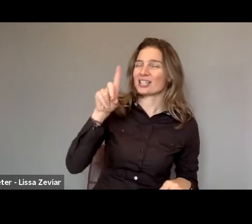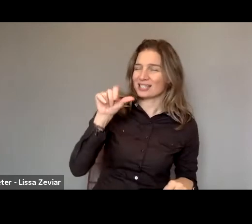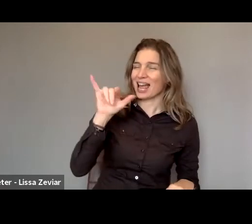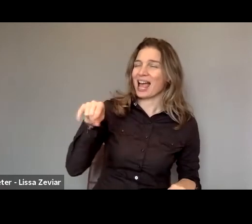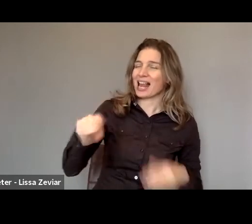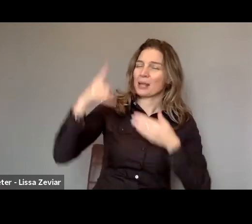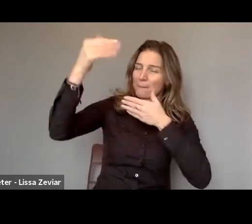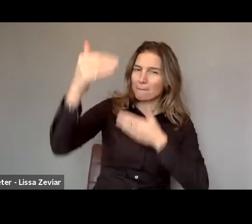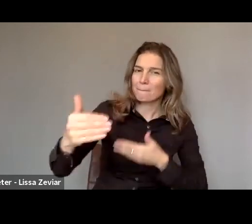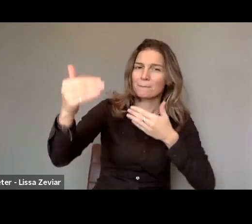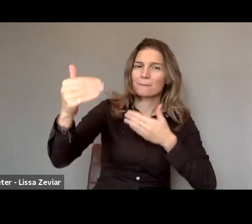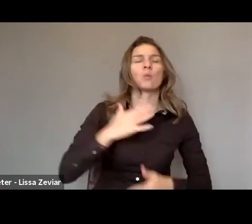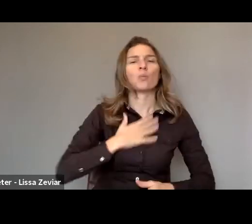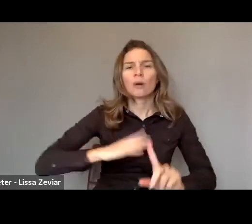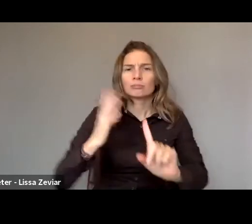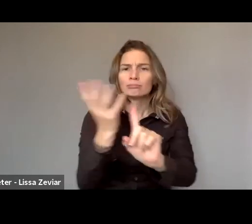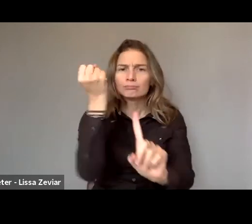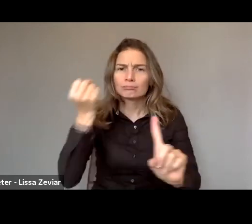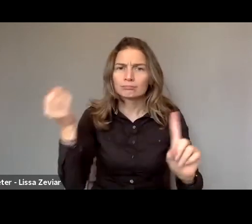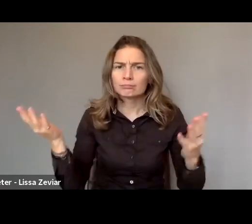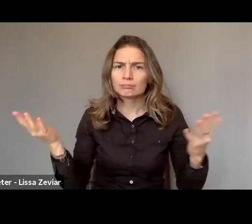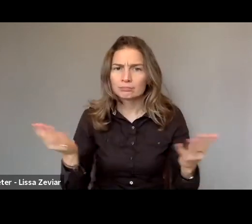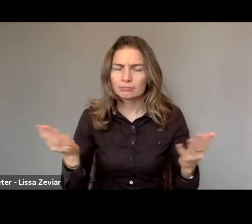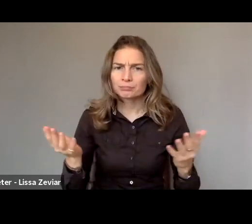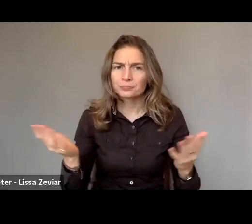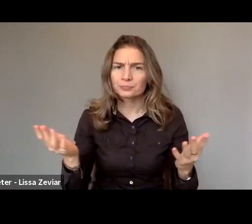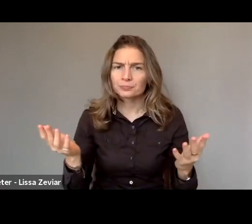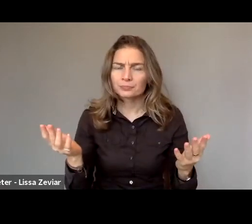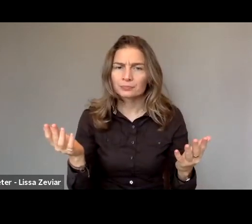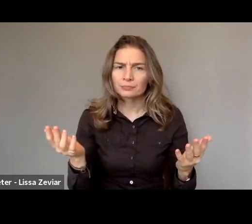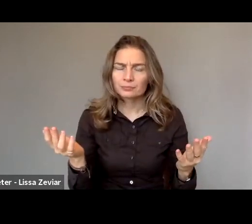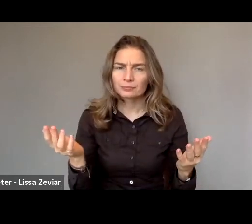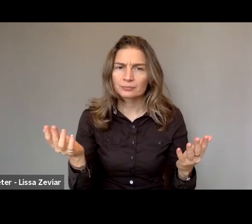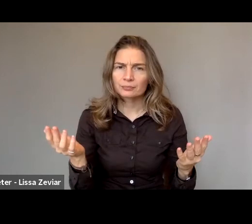it's to look at how different aspects of people's life,